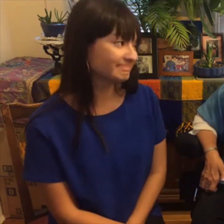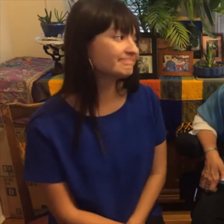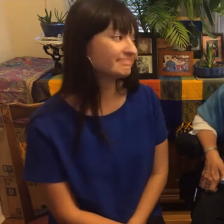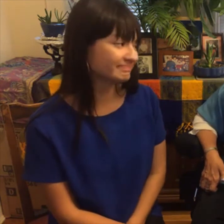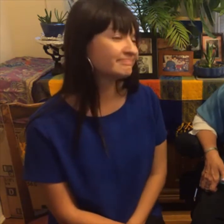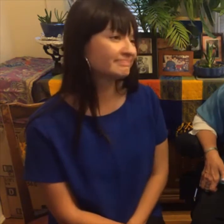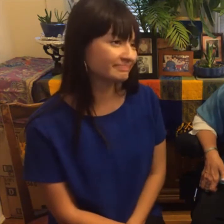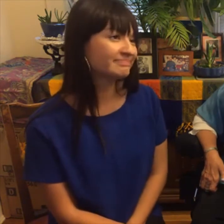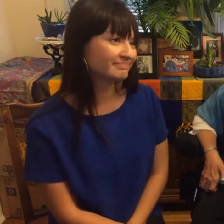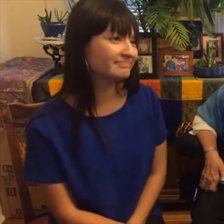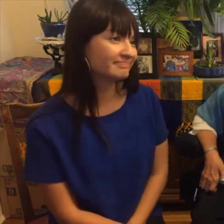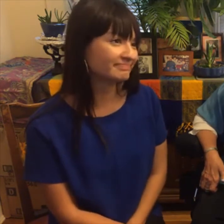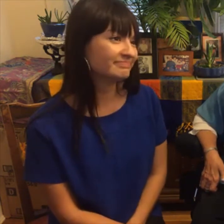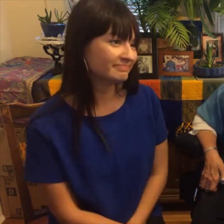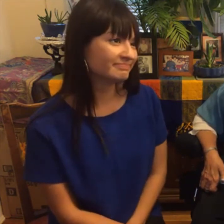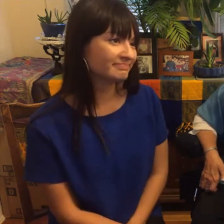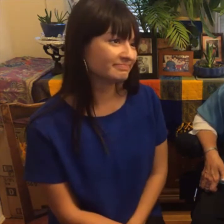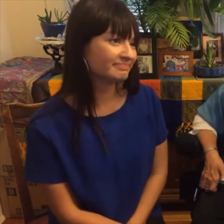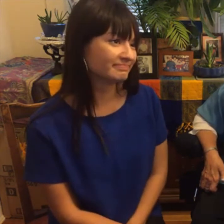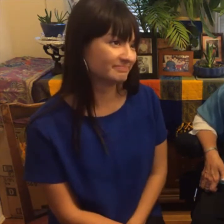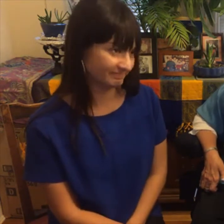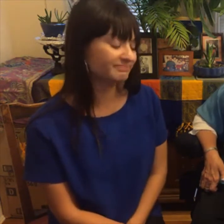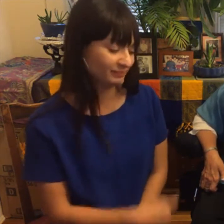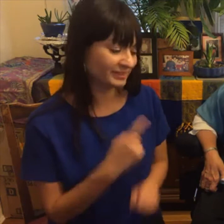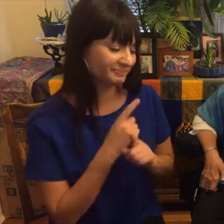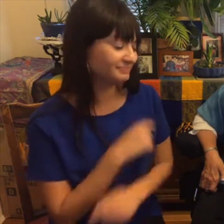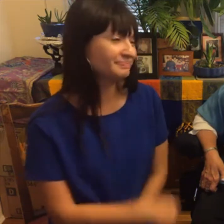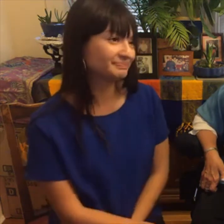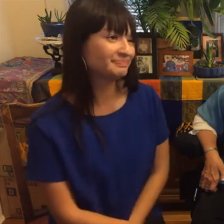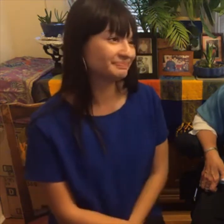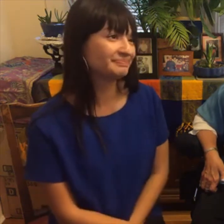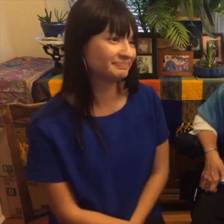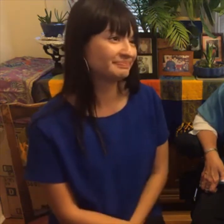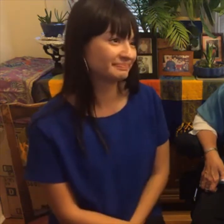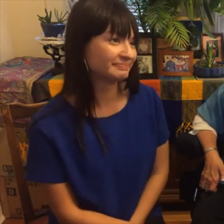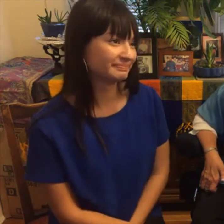capable of learning it's they're not considered to be able to learn so one of